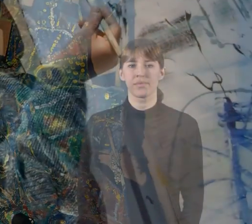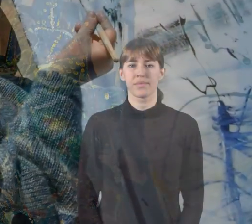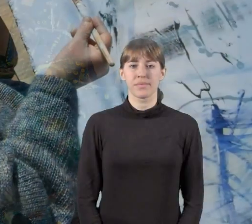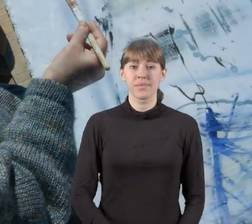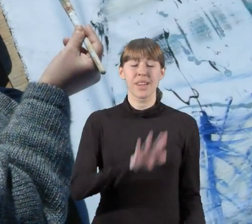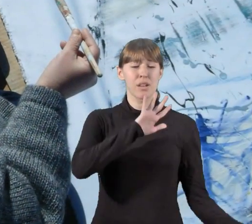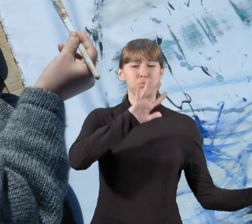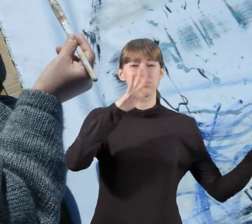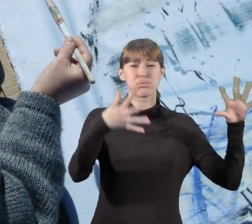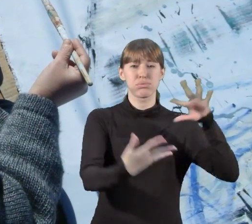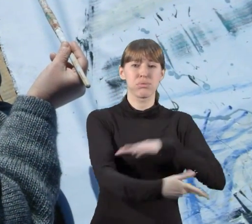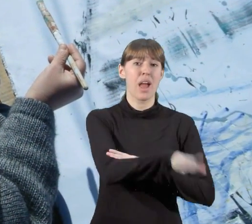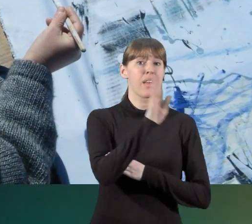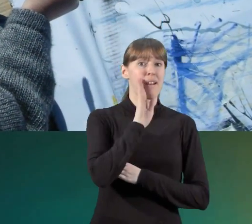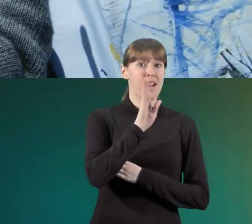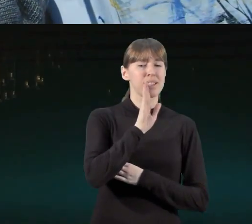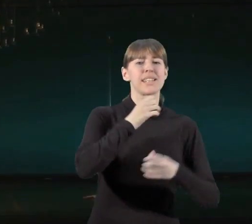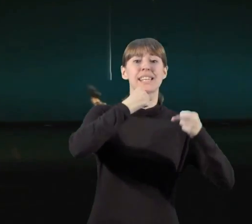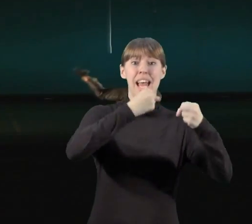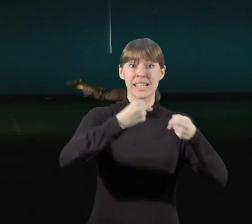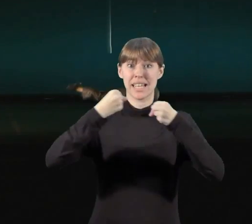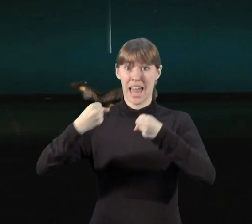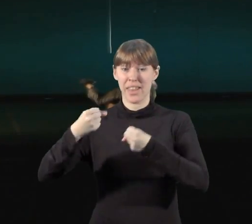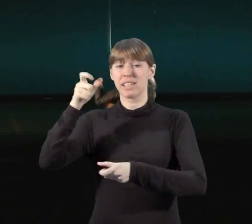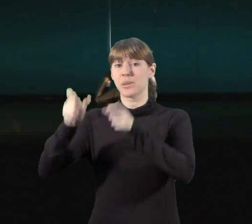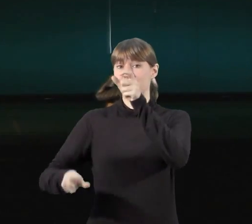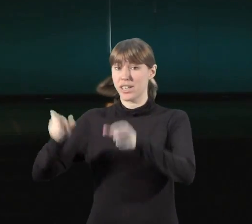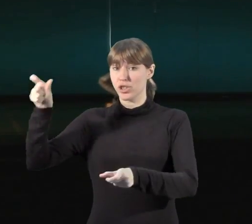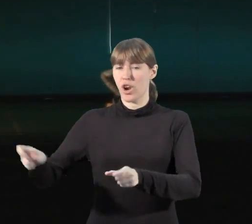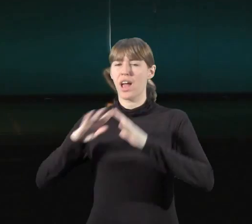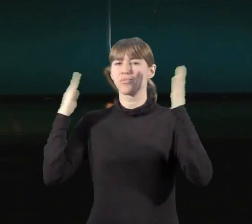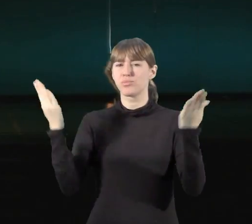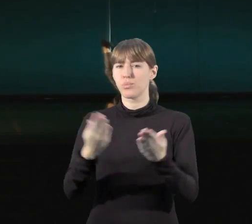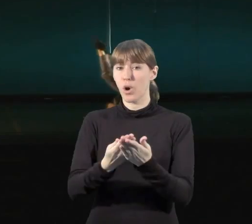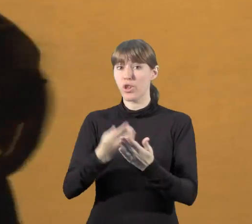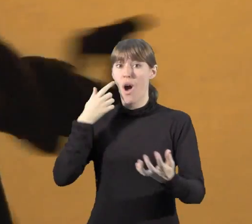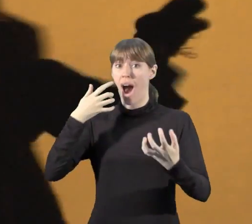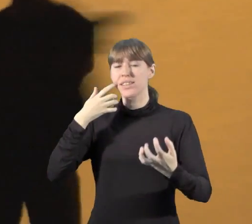As a result of these changes, with help of entities and people, with a strong commitment in the world of art and disability,